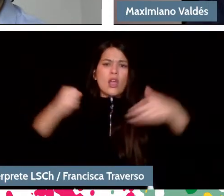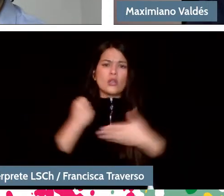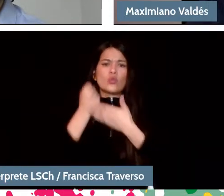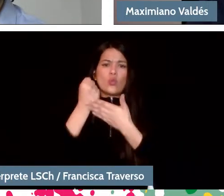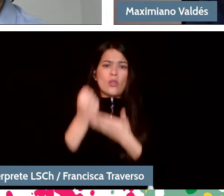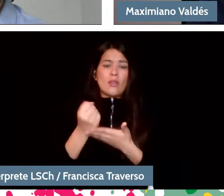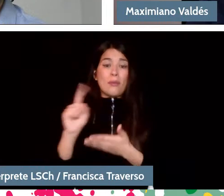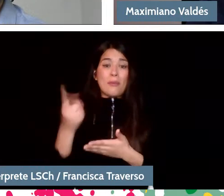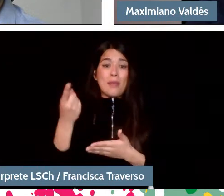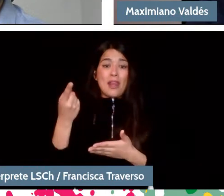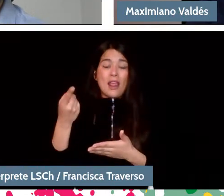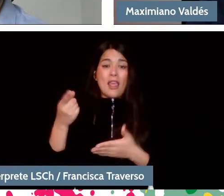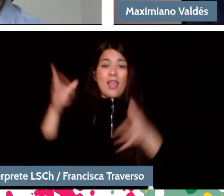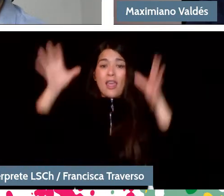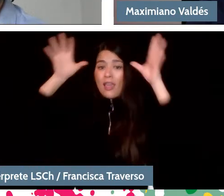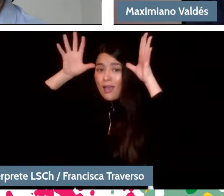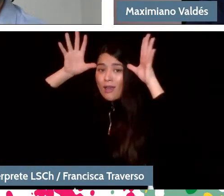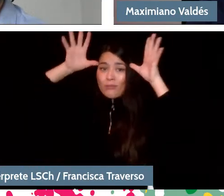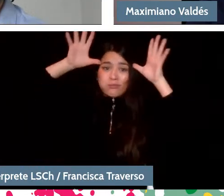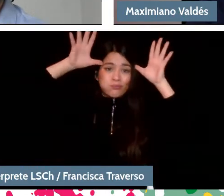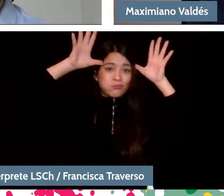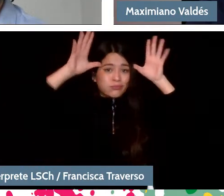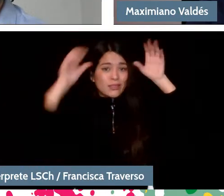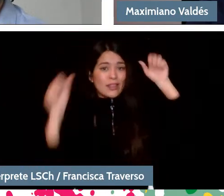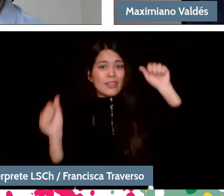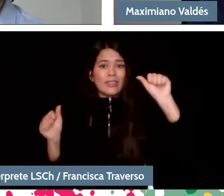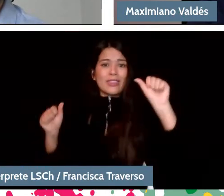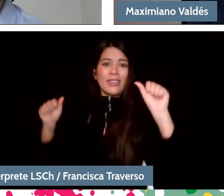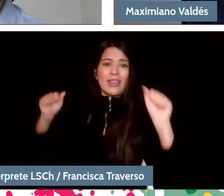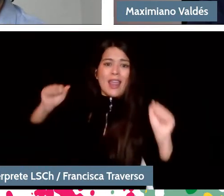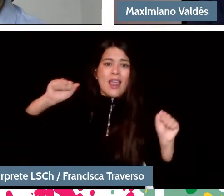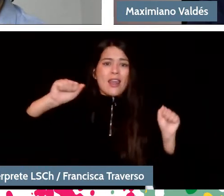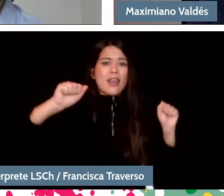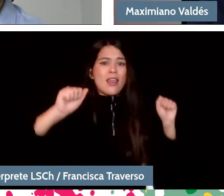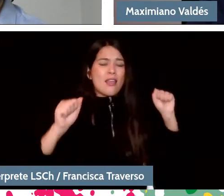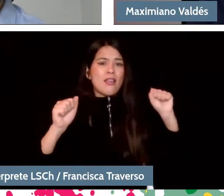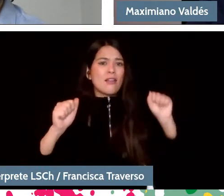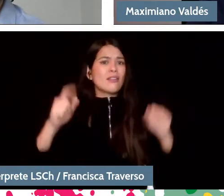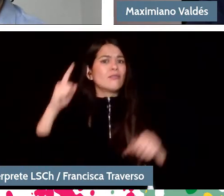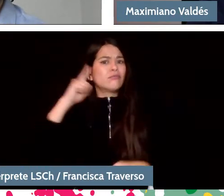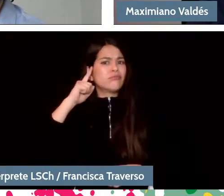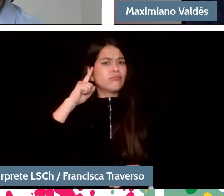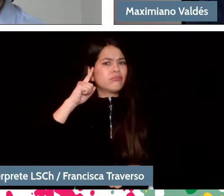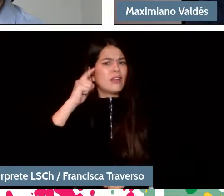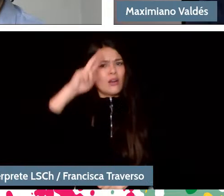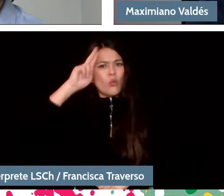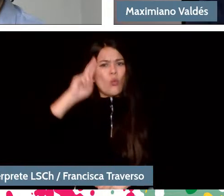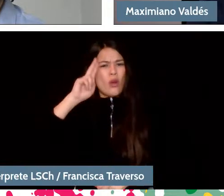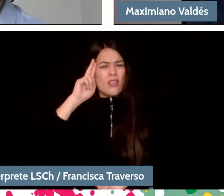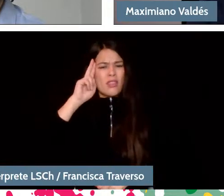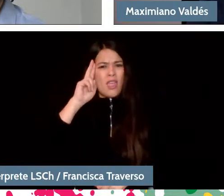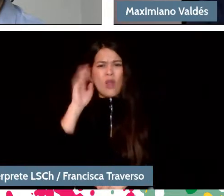there were elements that reminded us of the sound of the instruments of La Tirana. There was no direct quote,